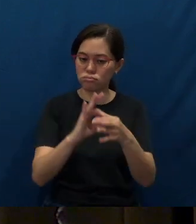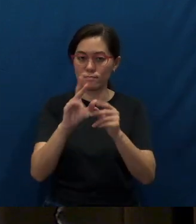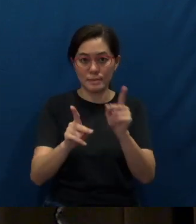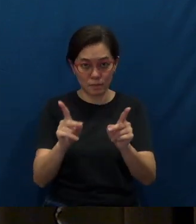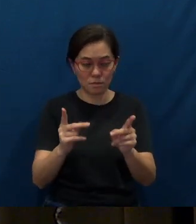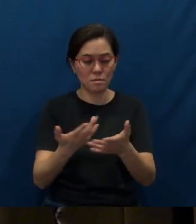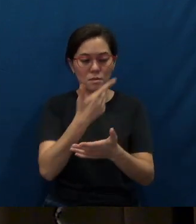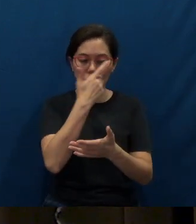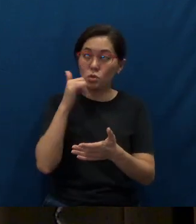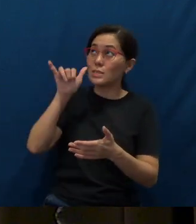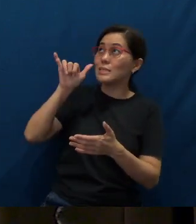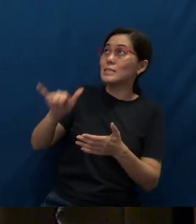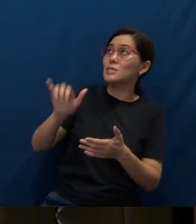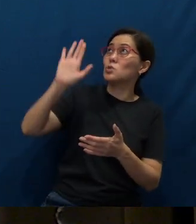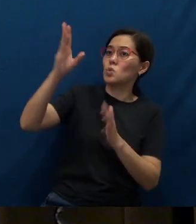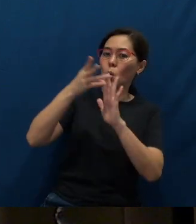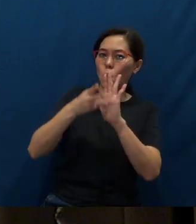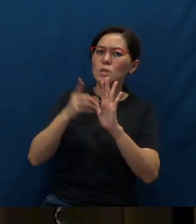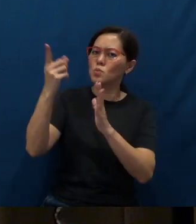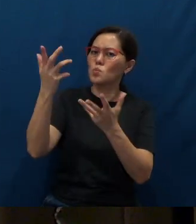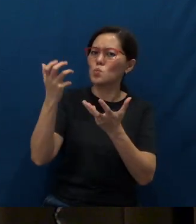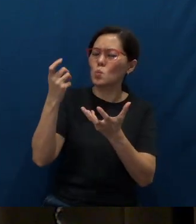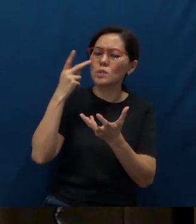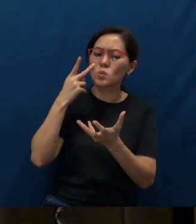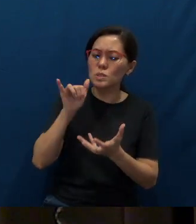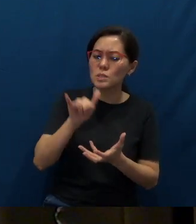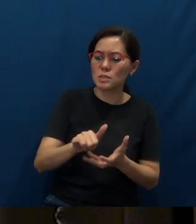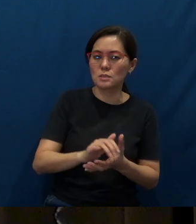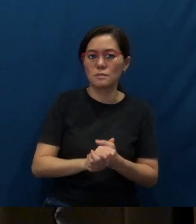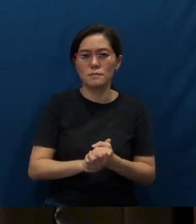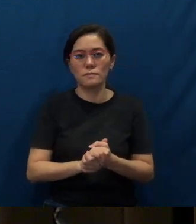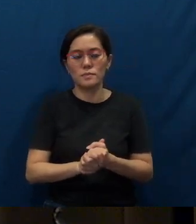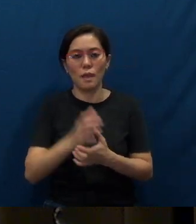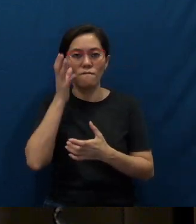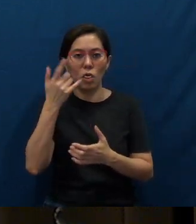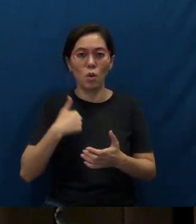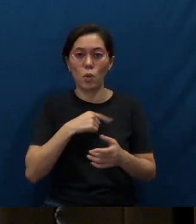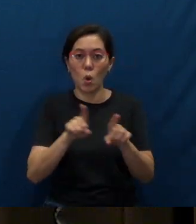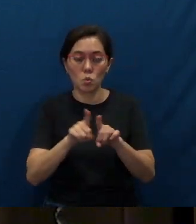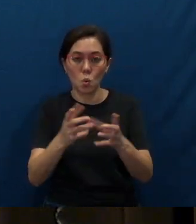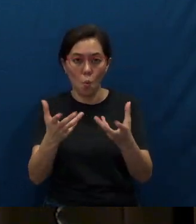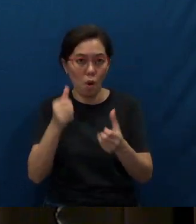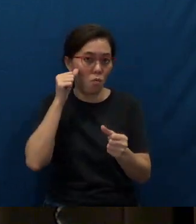Because this is Your will, this is what You desire to see. Father, we also want to remember that many of us